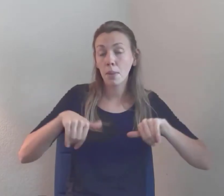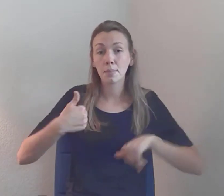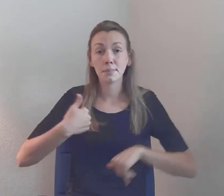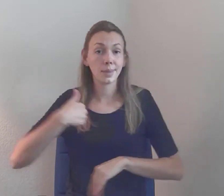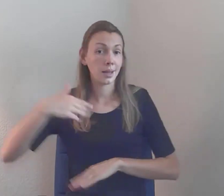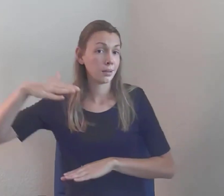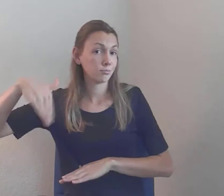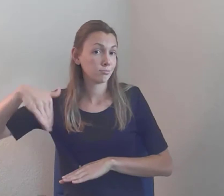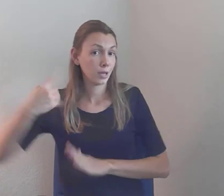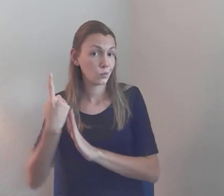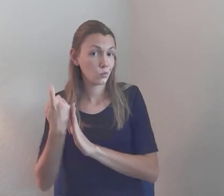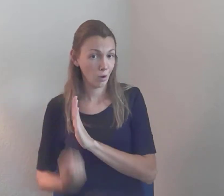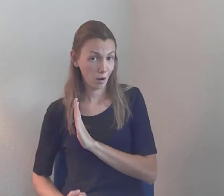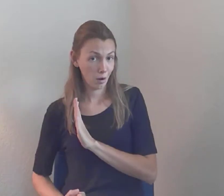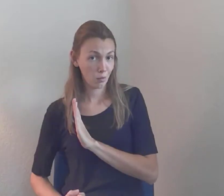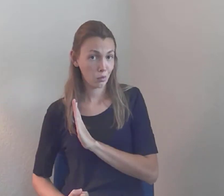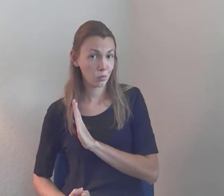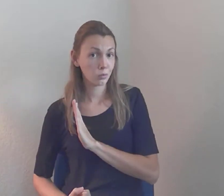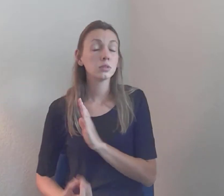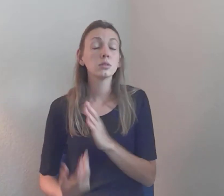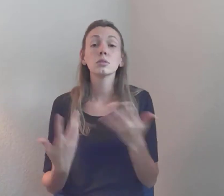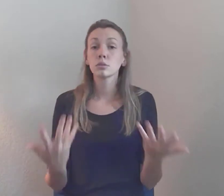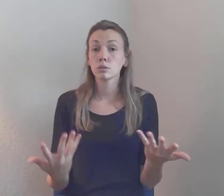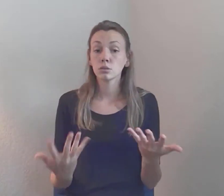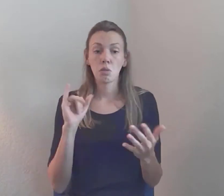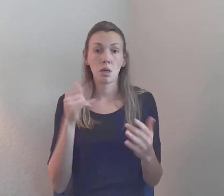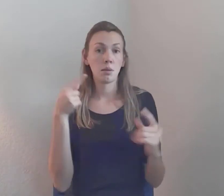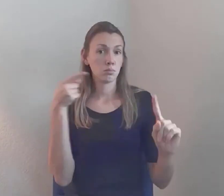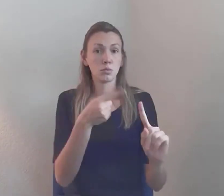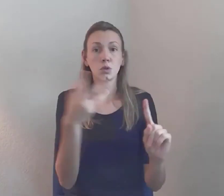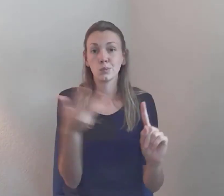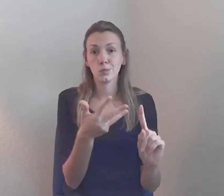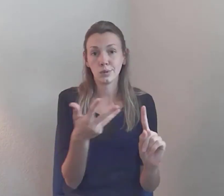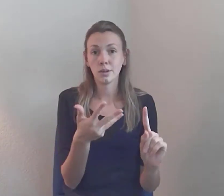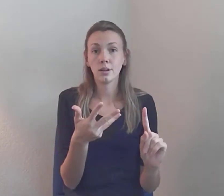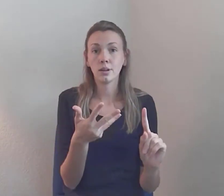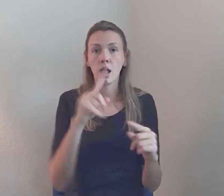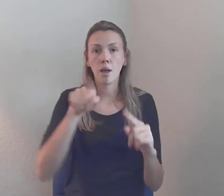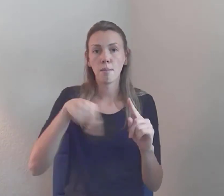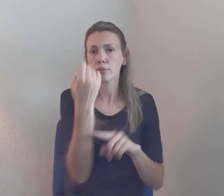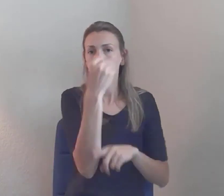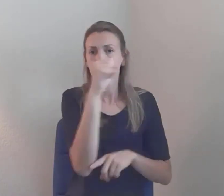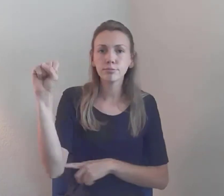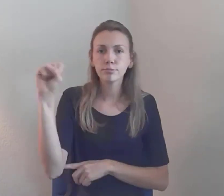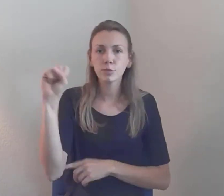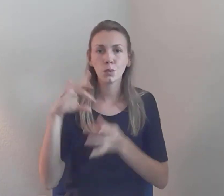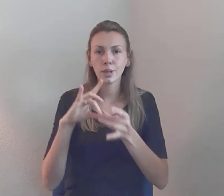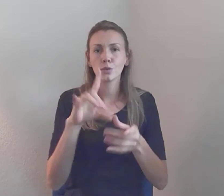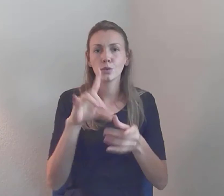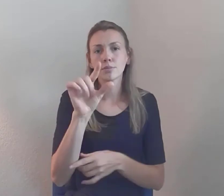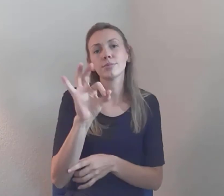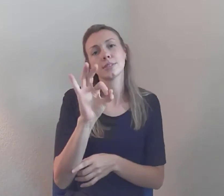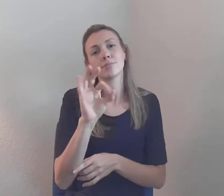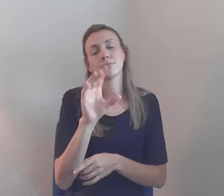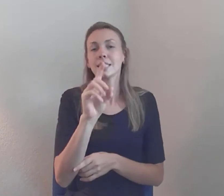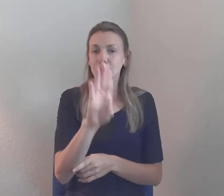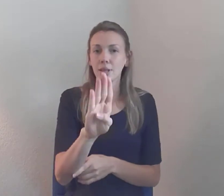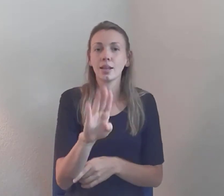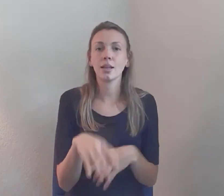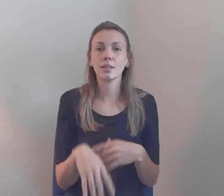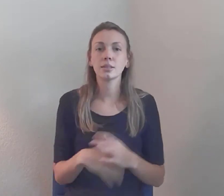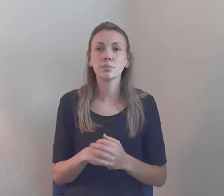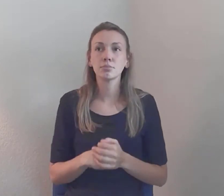we've been talking about, a lot... And so I asked her if she kind of do a... Like a closing keynote talk for us today,